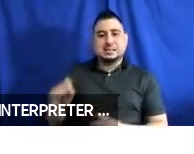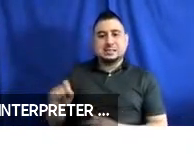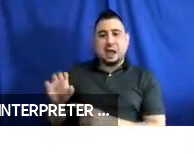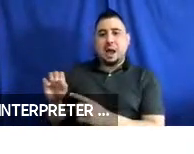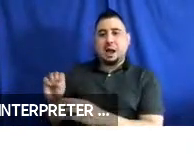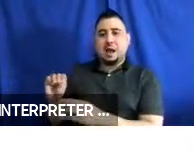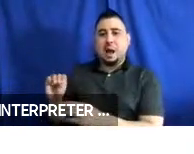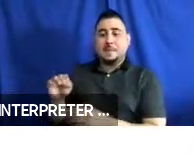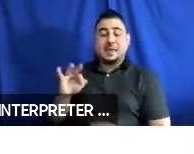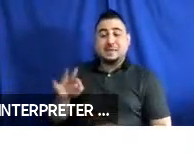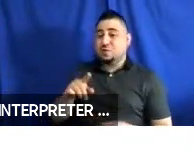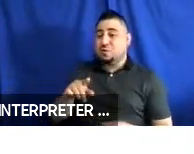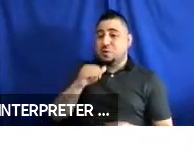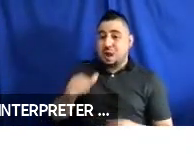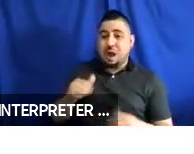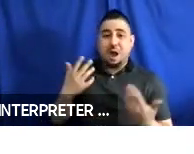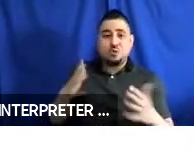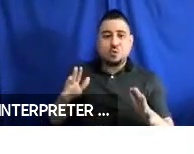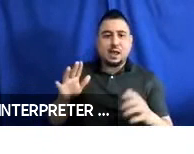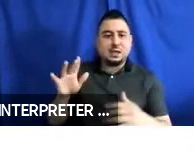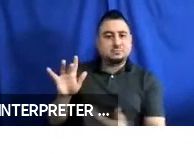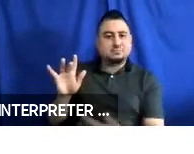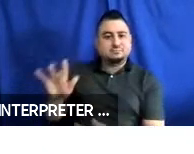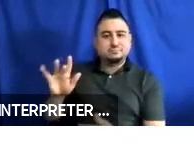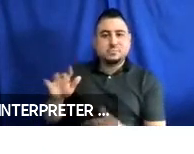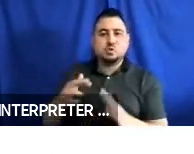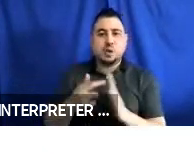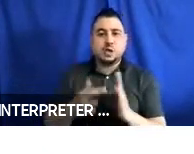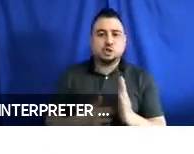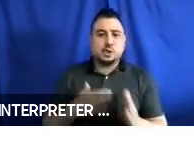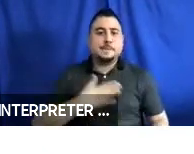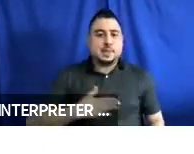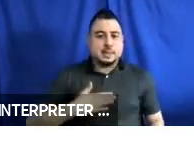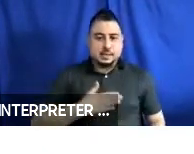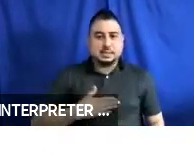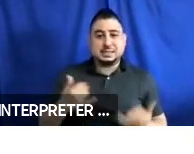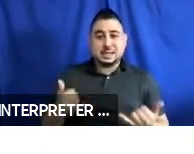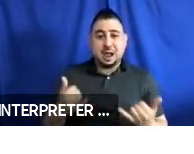If you have not already done so, please register to contribute ideas and comments.